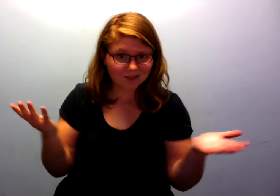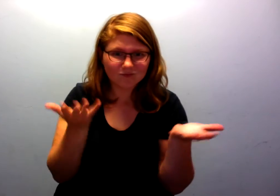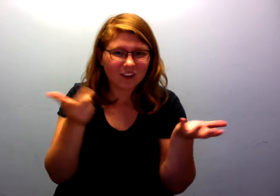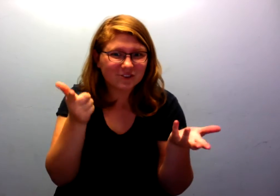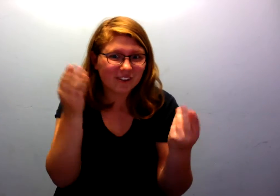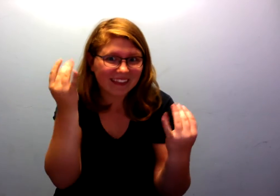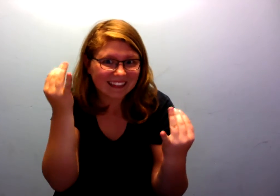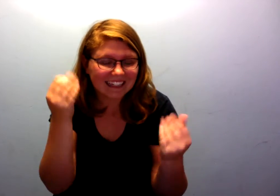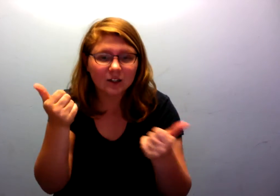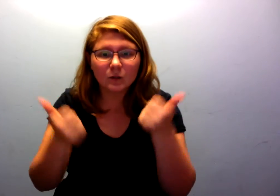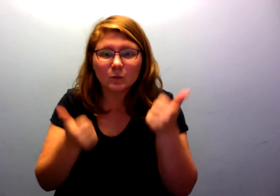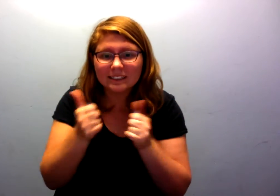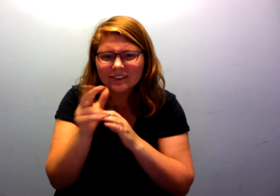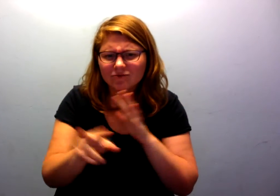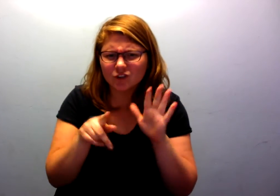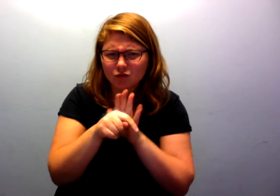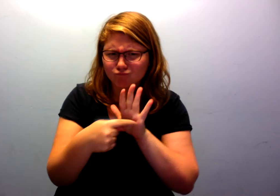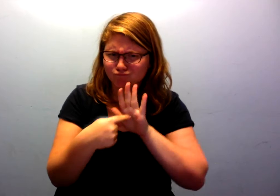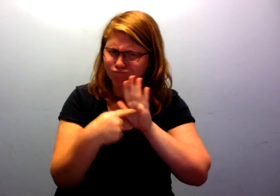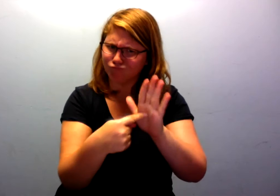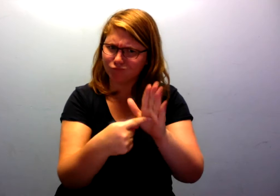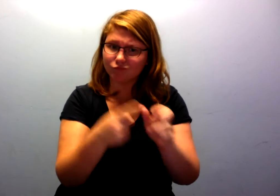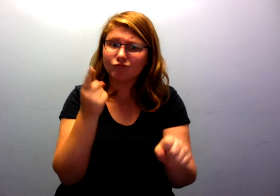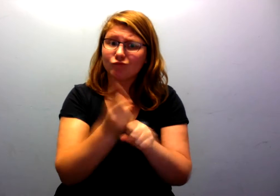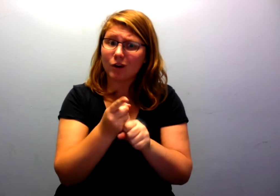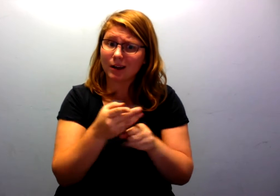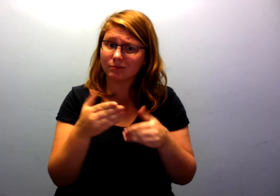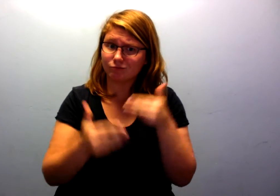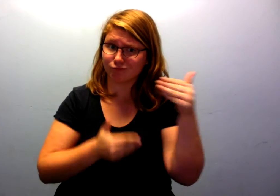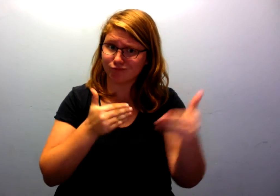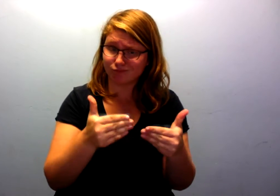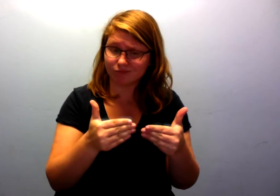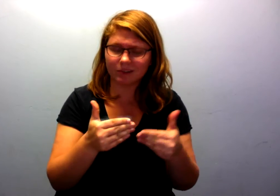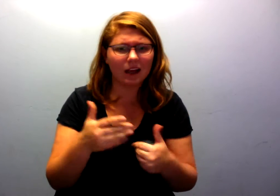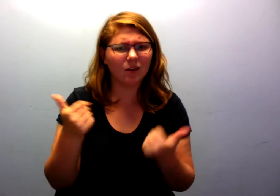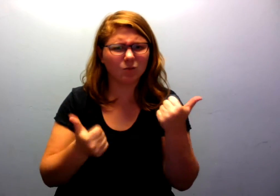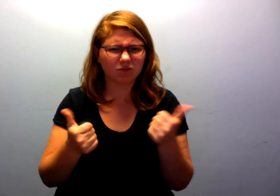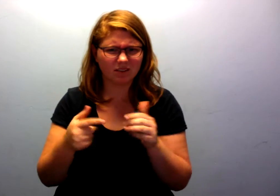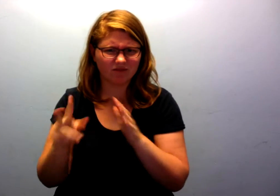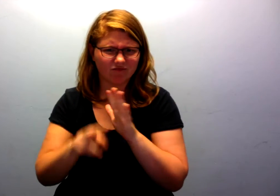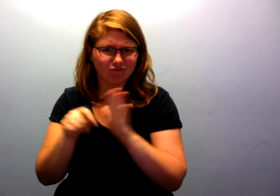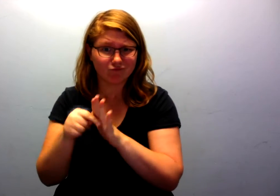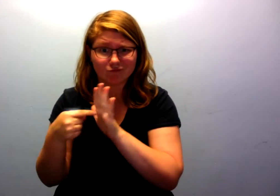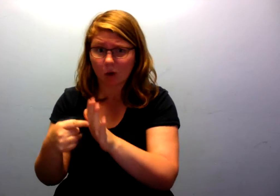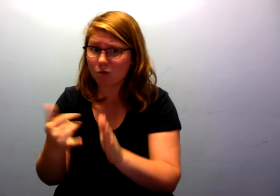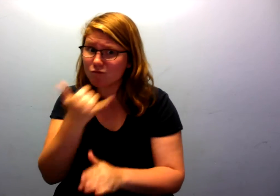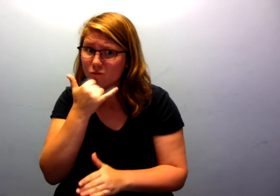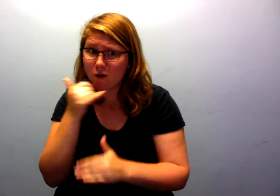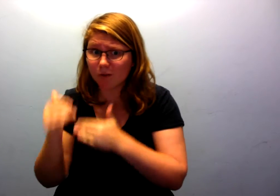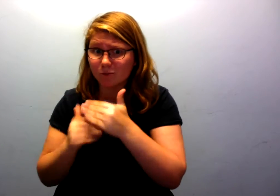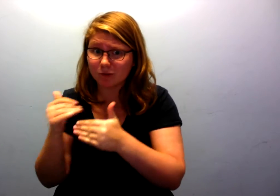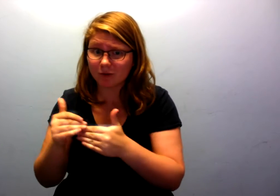Well, what video do you think is the correct way and incorrect way to cite a film?